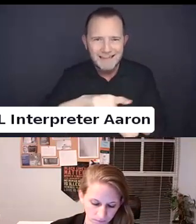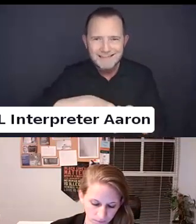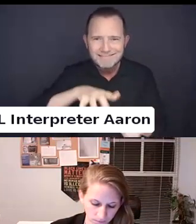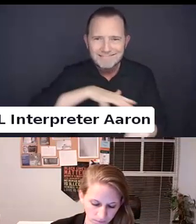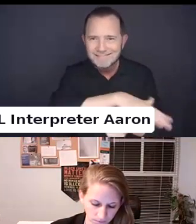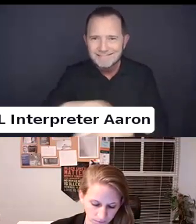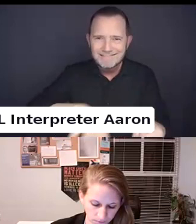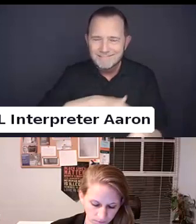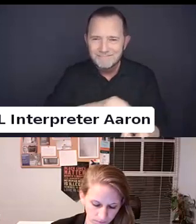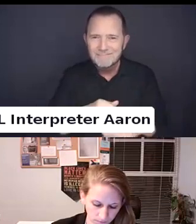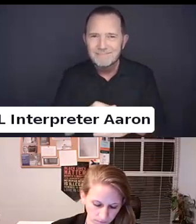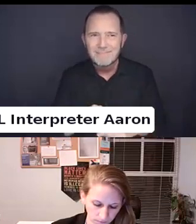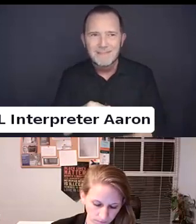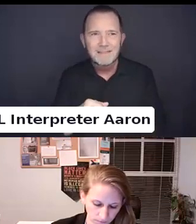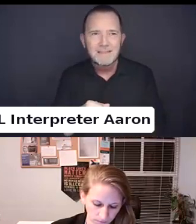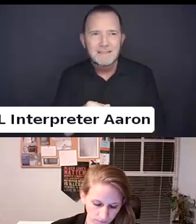extremely trans phobic.